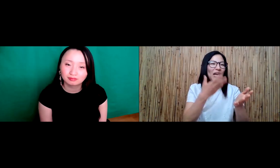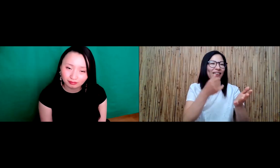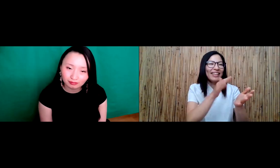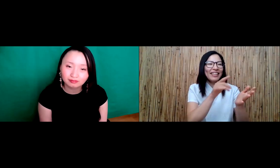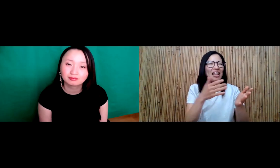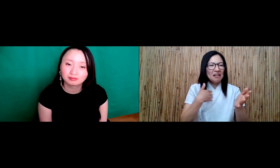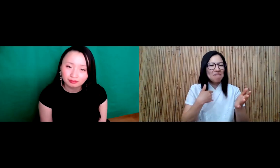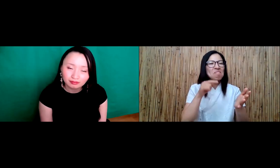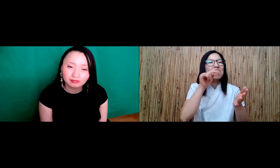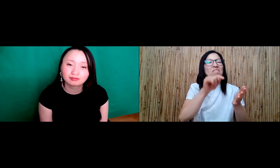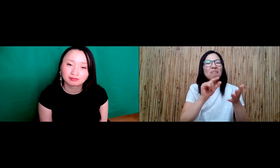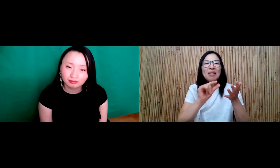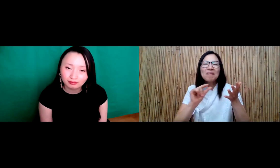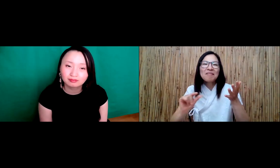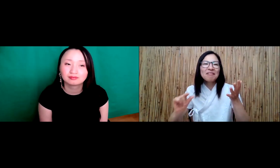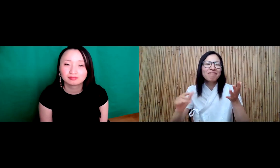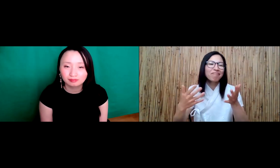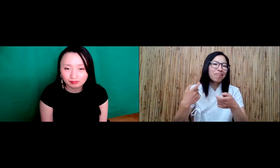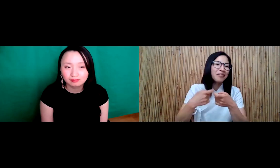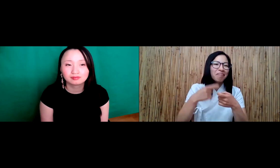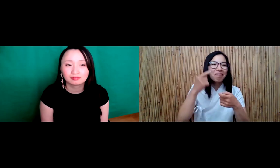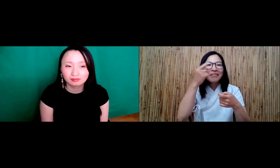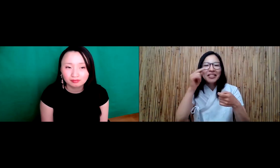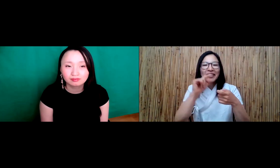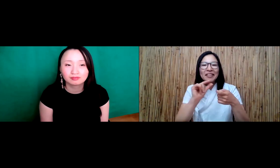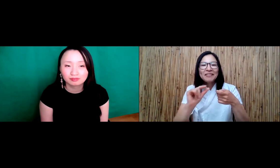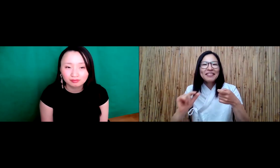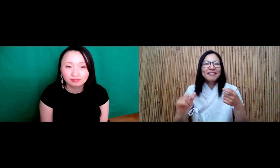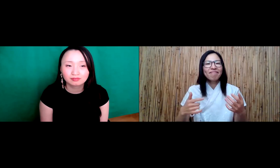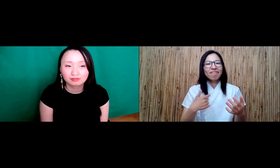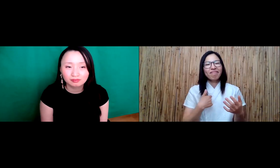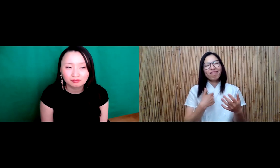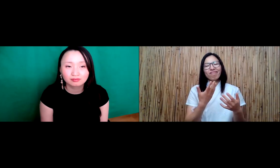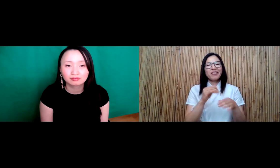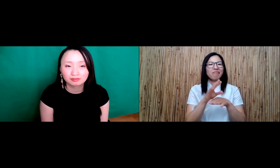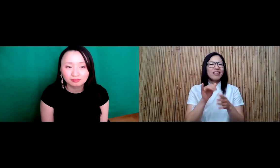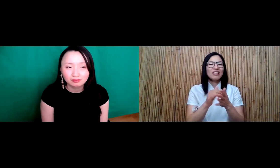and access to information there. And I know there's little bits of information